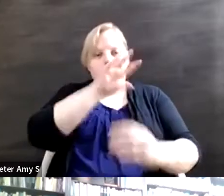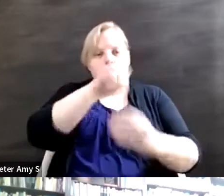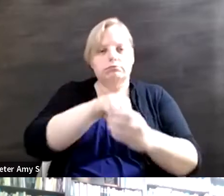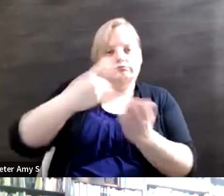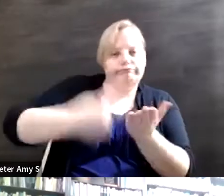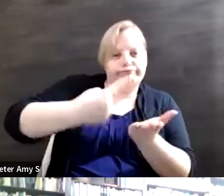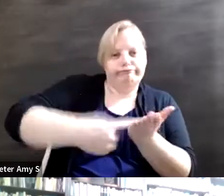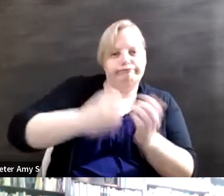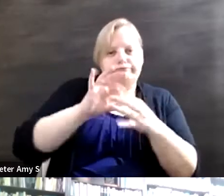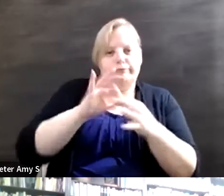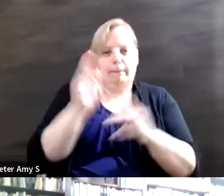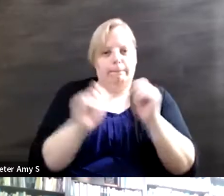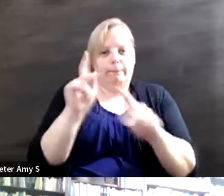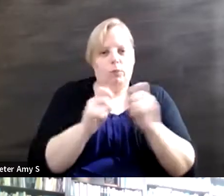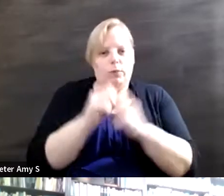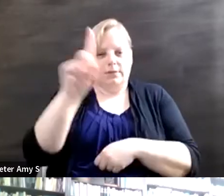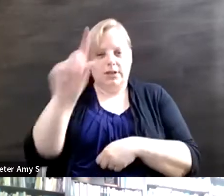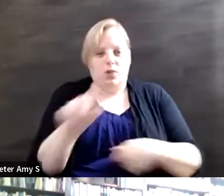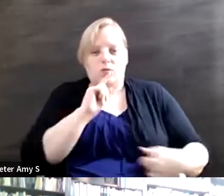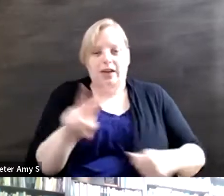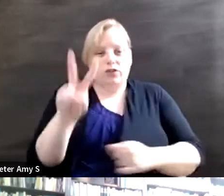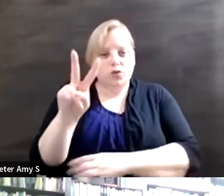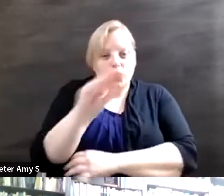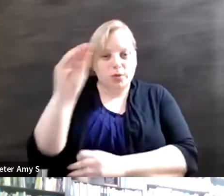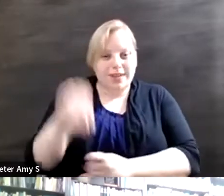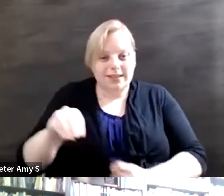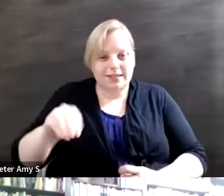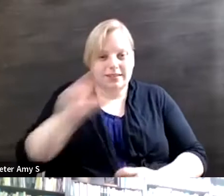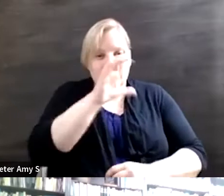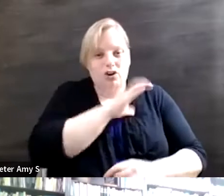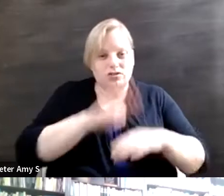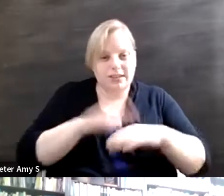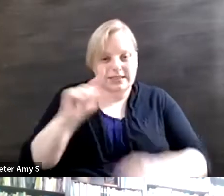vital. We have two percent of scripted characters on TV that live with a disability